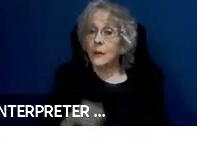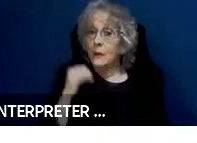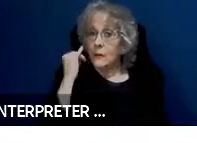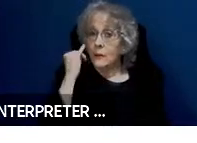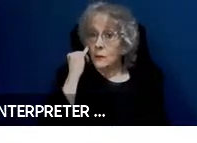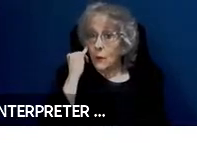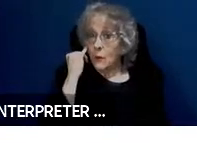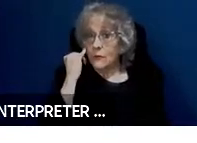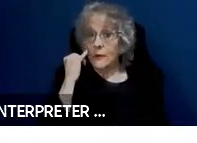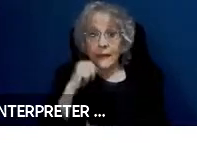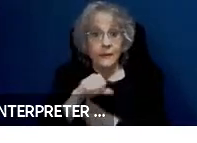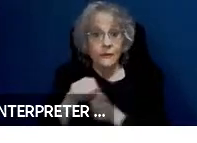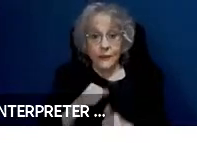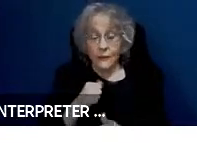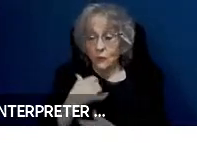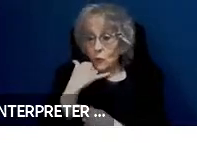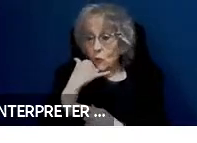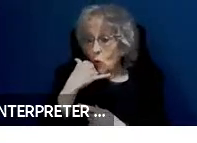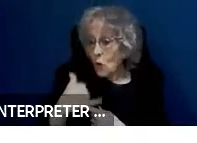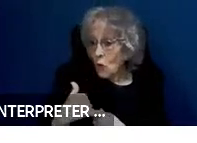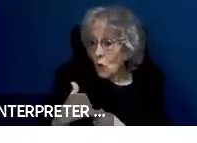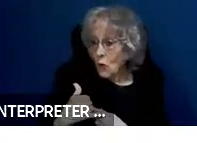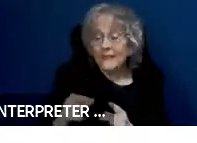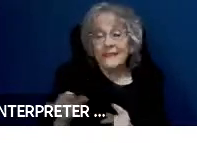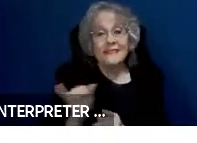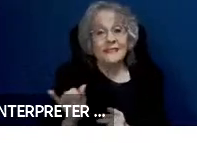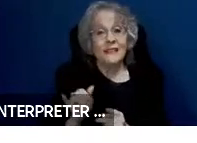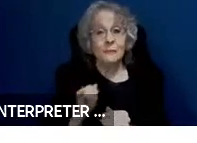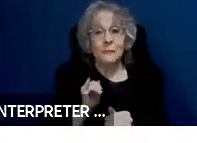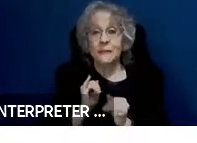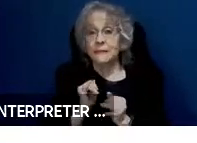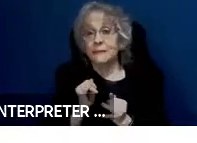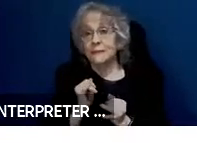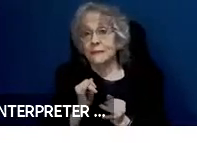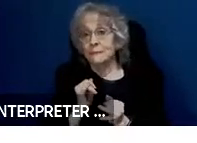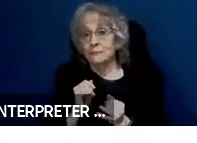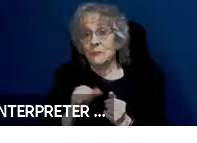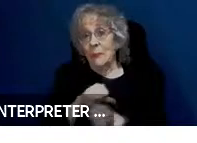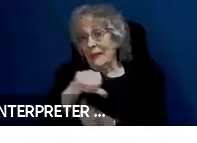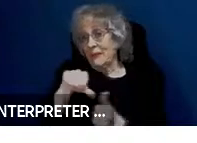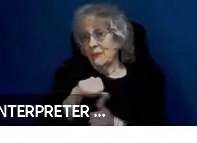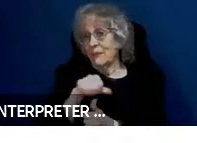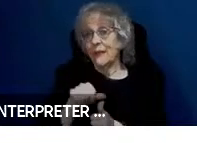is also the same interface you use to communicate with the car about stopping or starting.